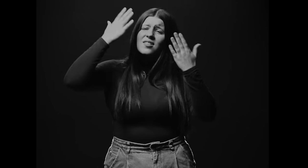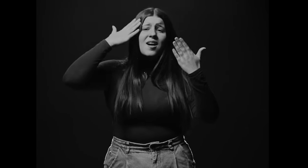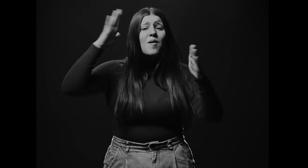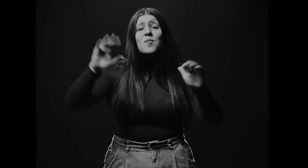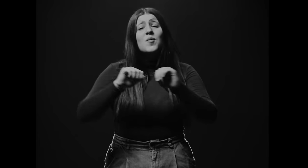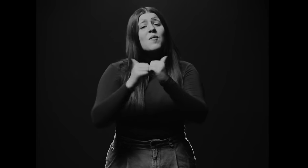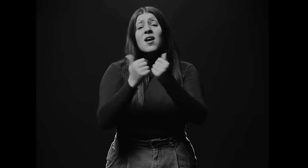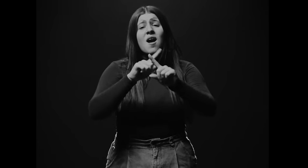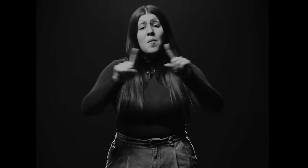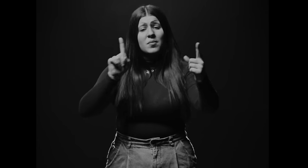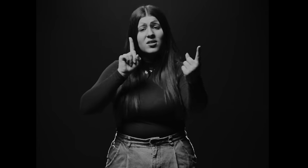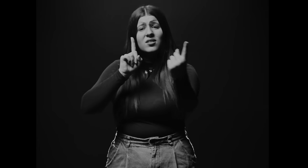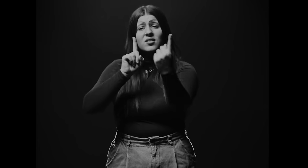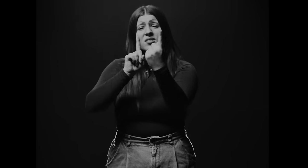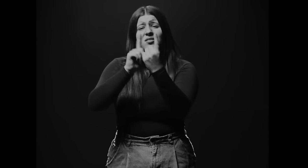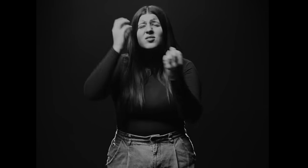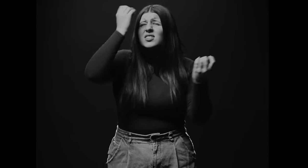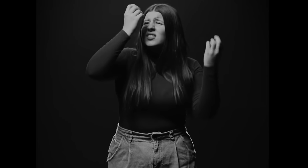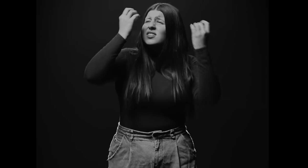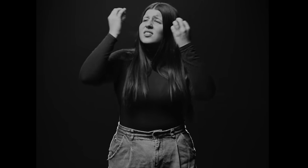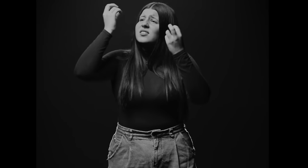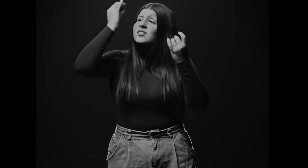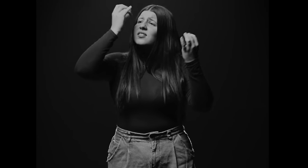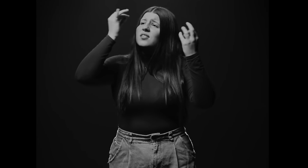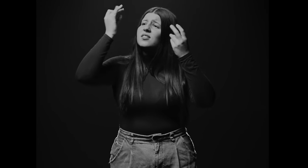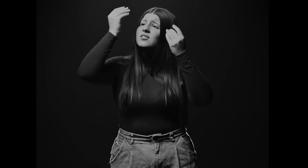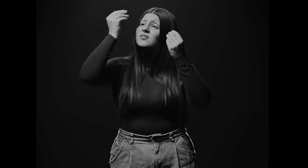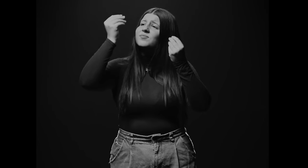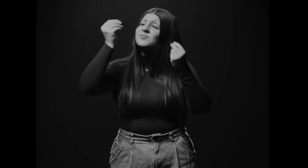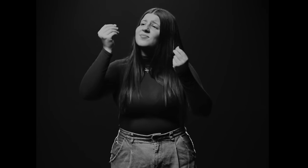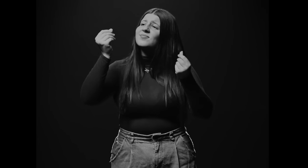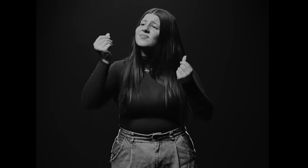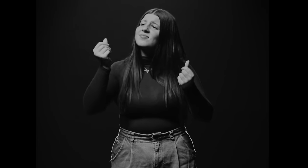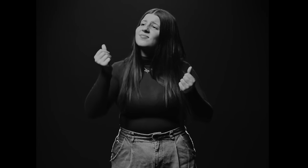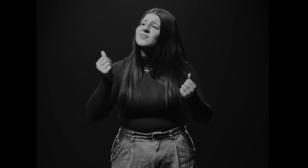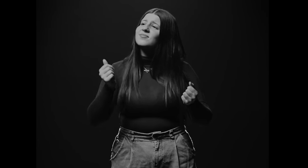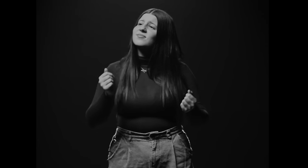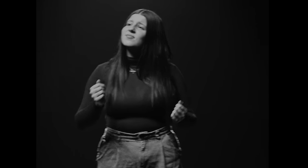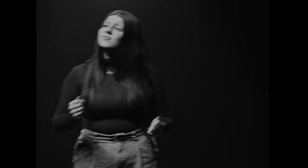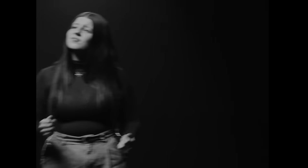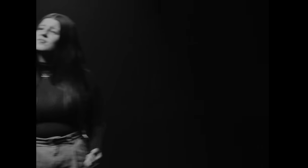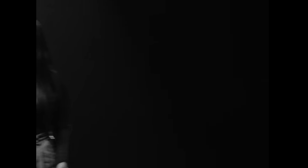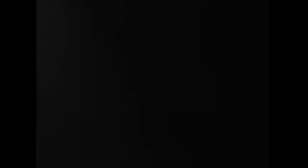I DON’T KNOW HOW YOU DO IT BUT YOU TURN THEM DOWN